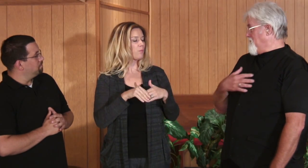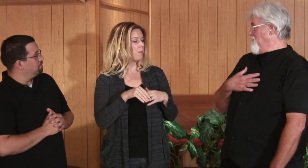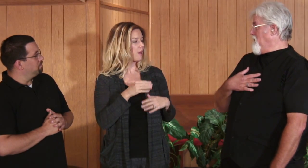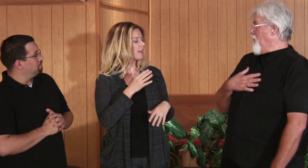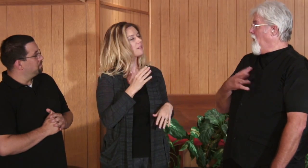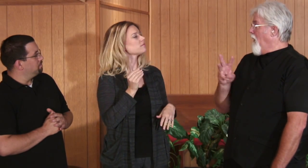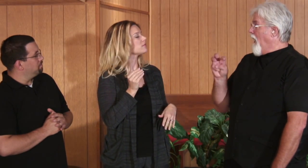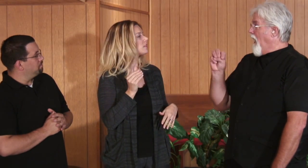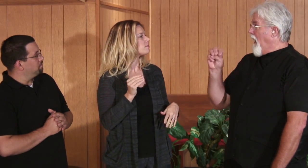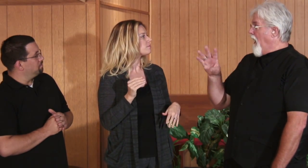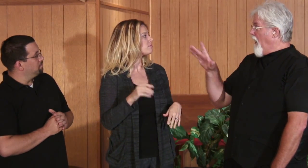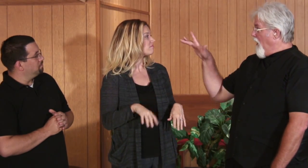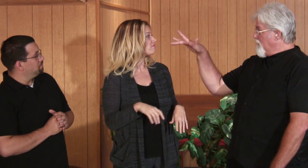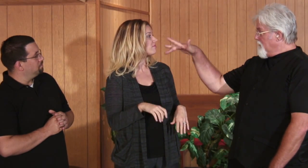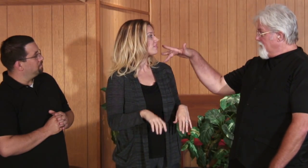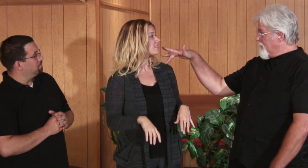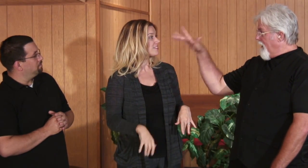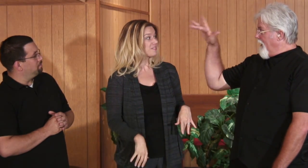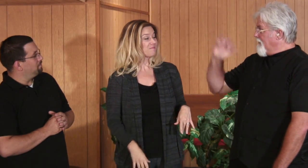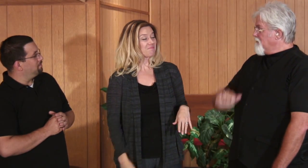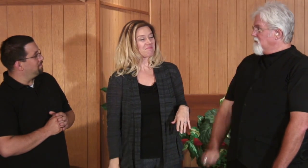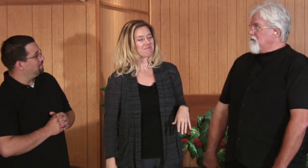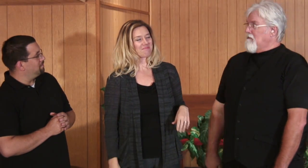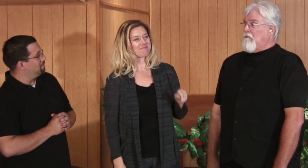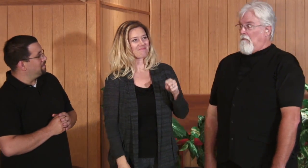Yeah I was in that. Mark: Wow, touch you!